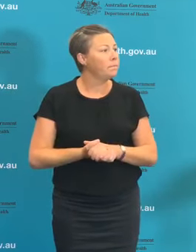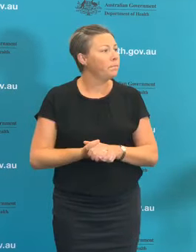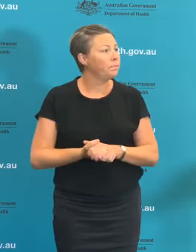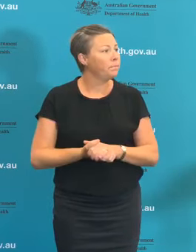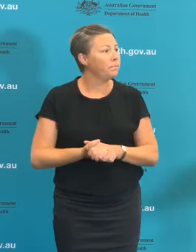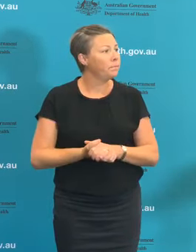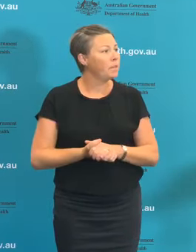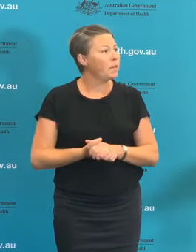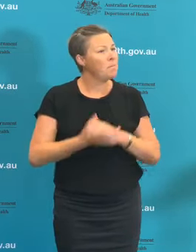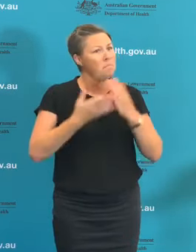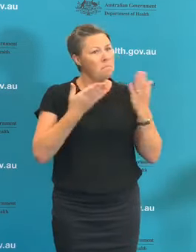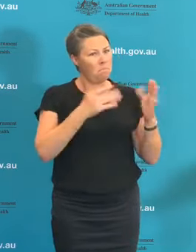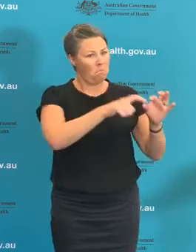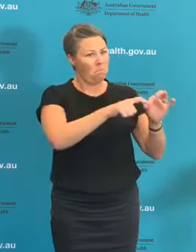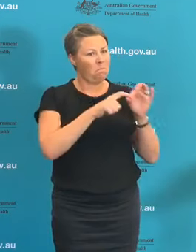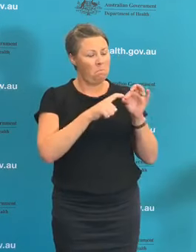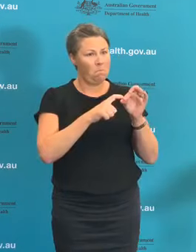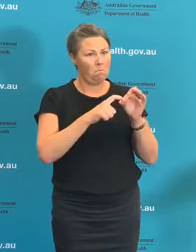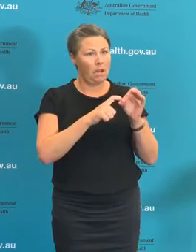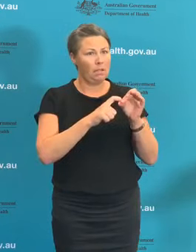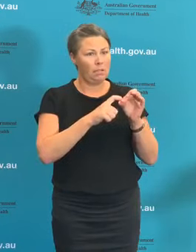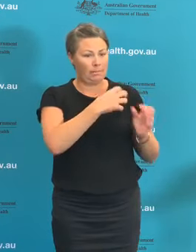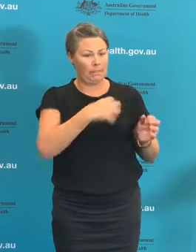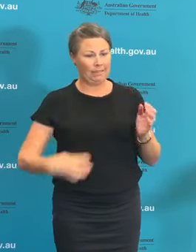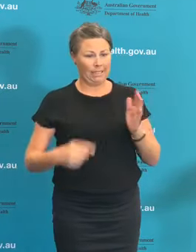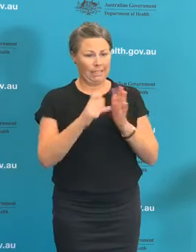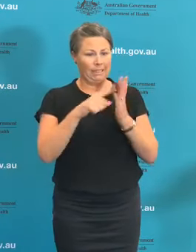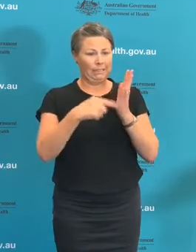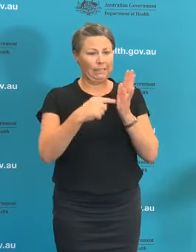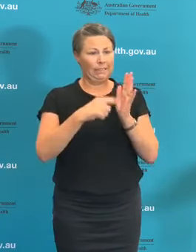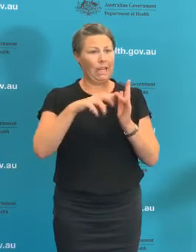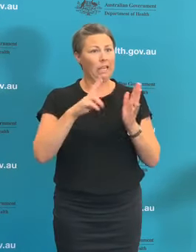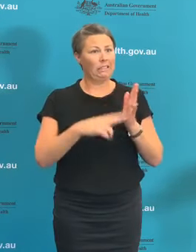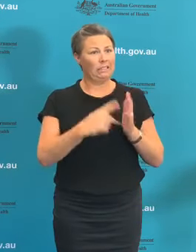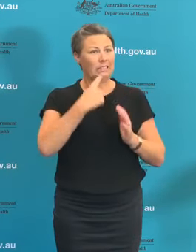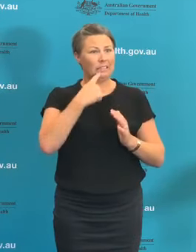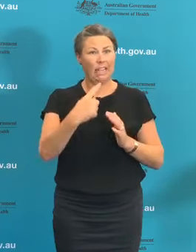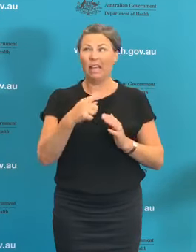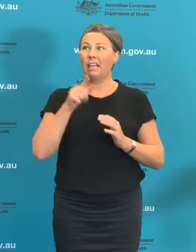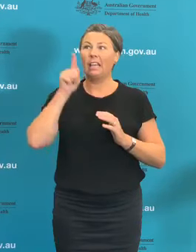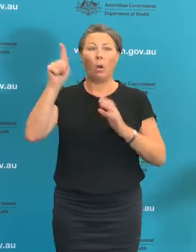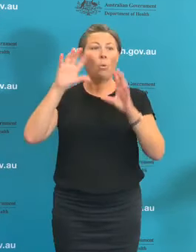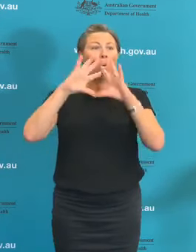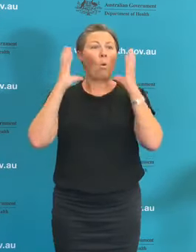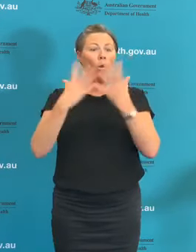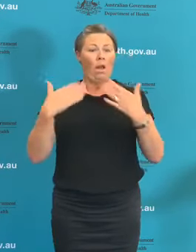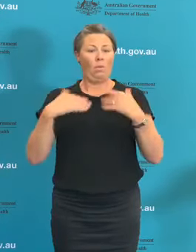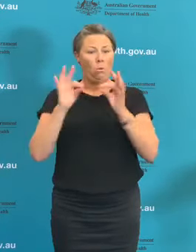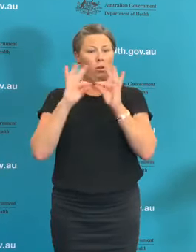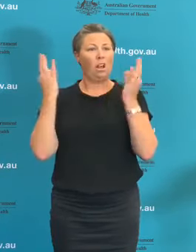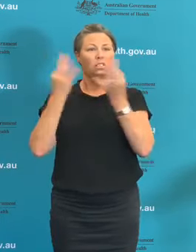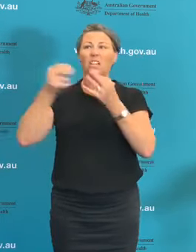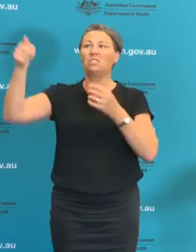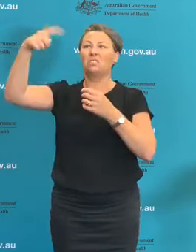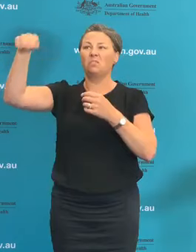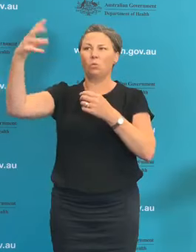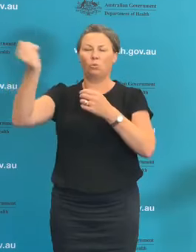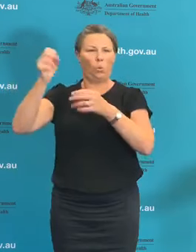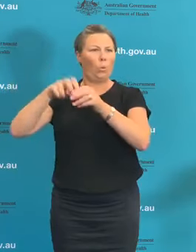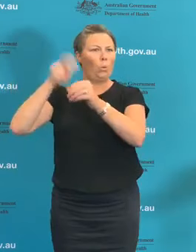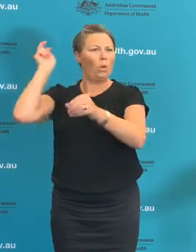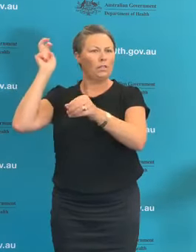that the Director-General of the World Health Organisation should resign. What do you make of that?